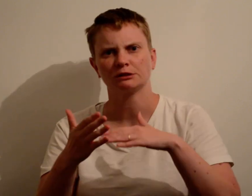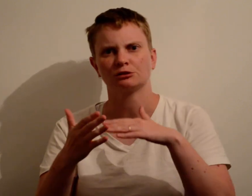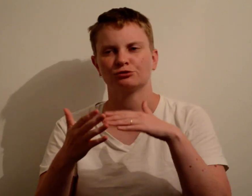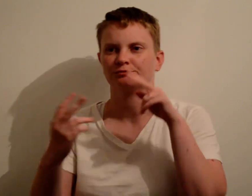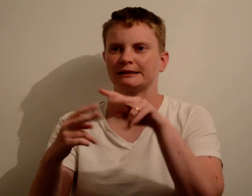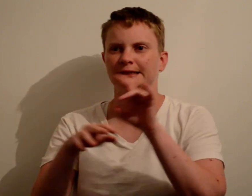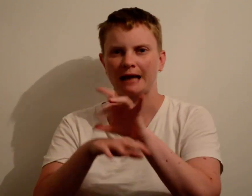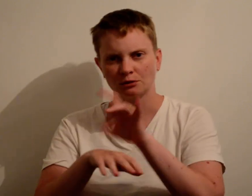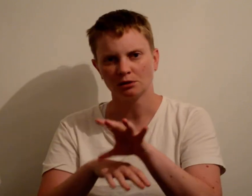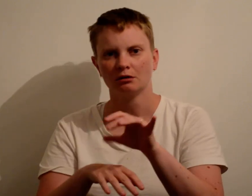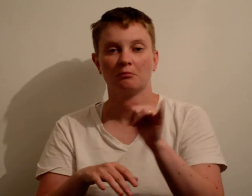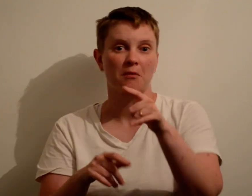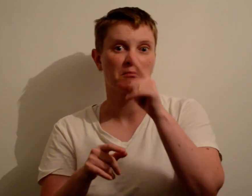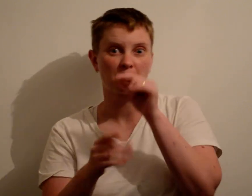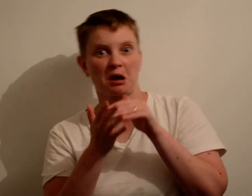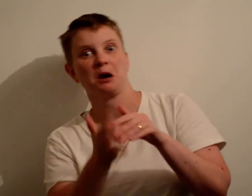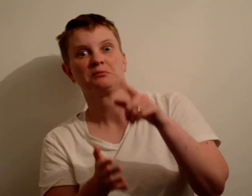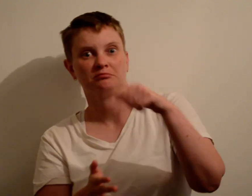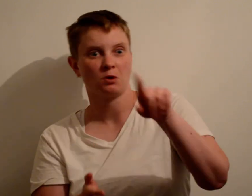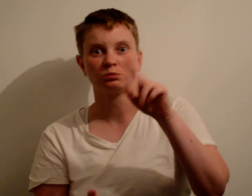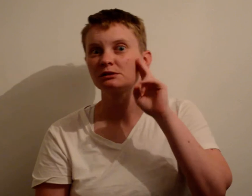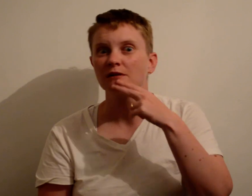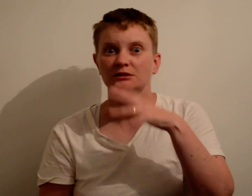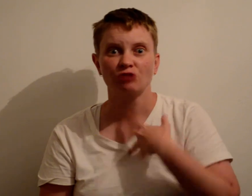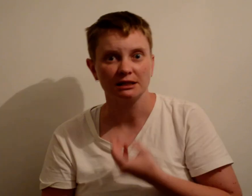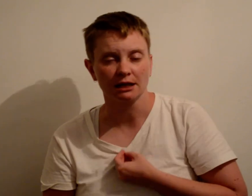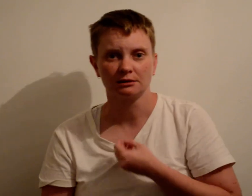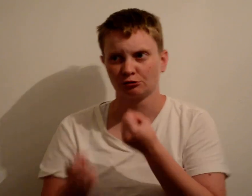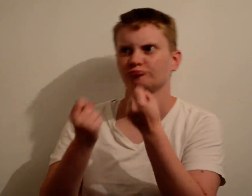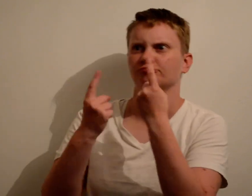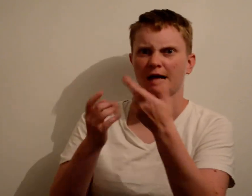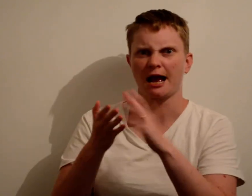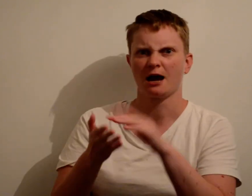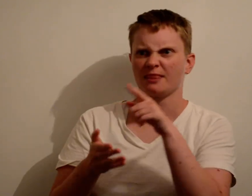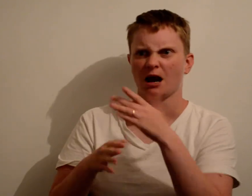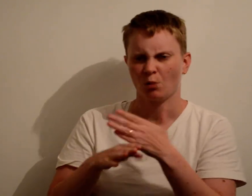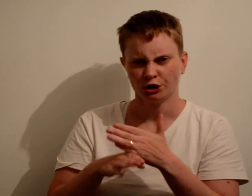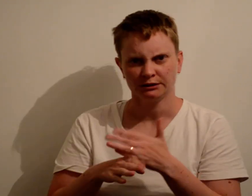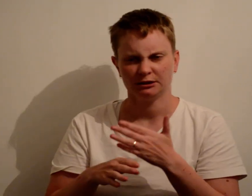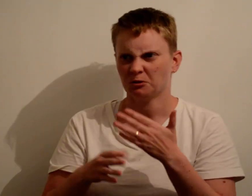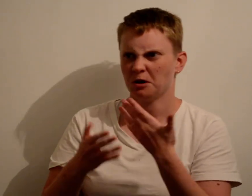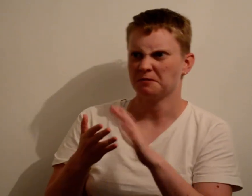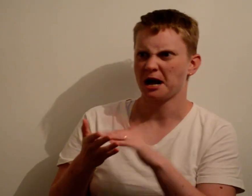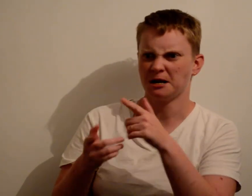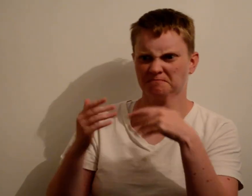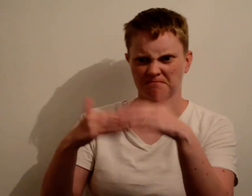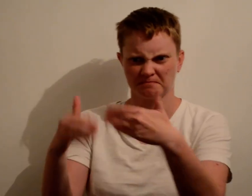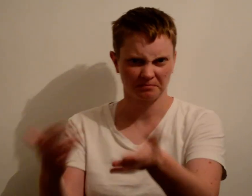it might be worth for y’all Deaf transgenders to understand how the counselling process works.